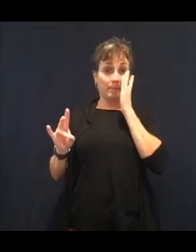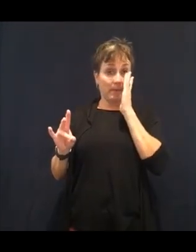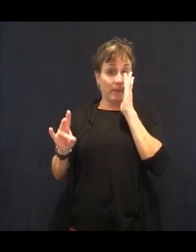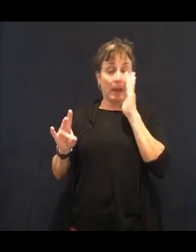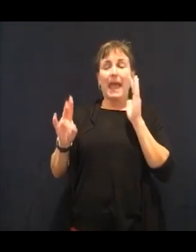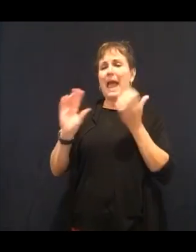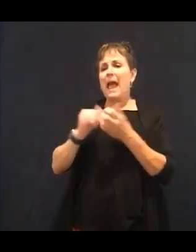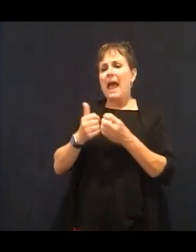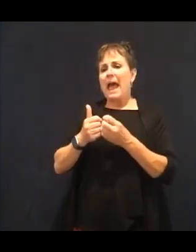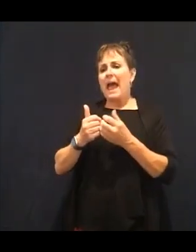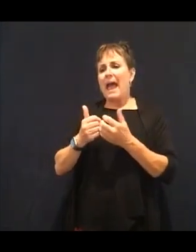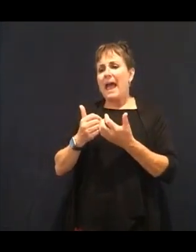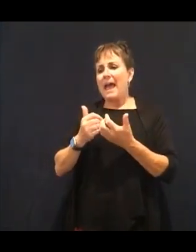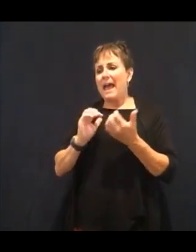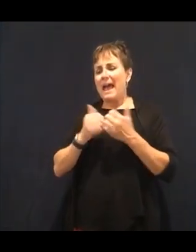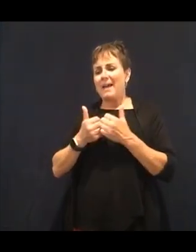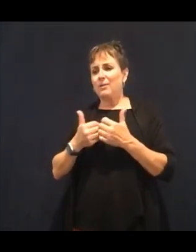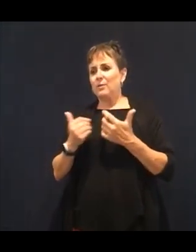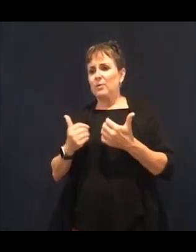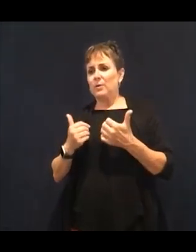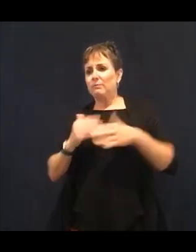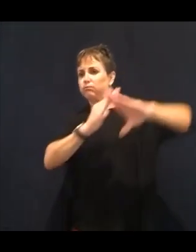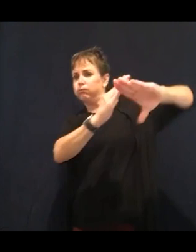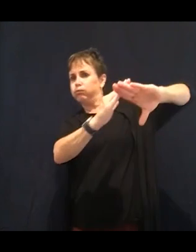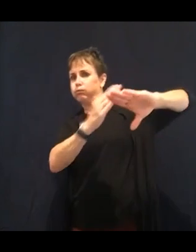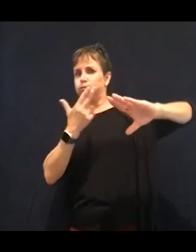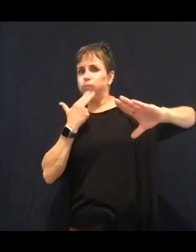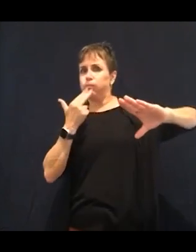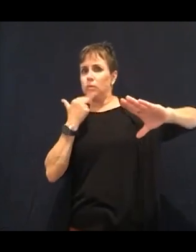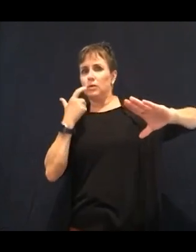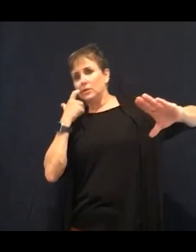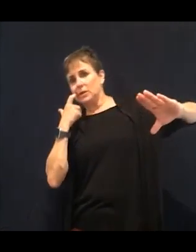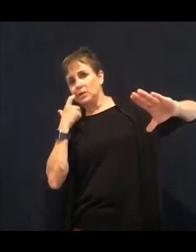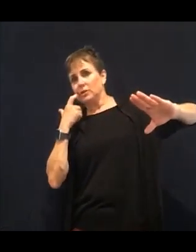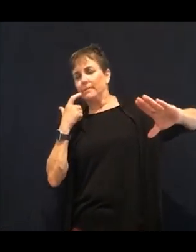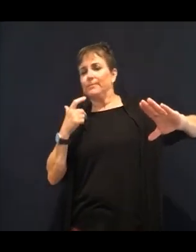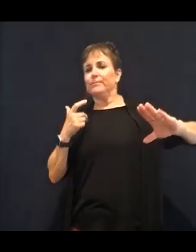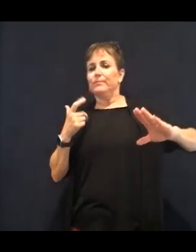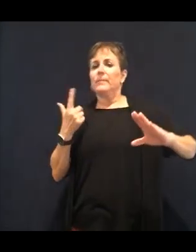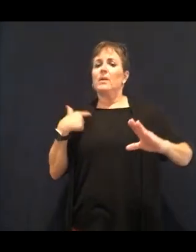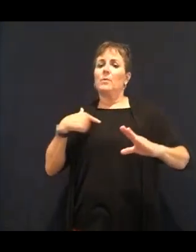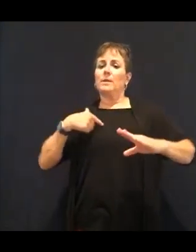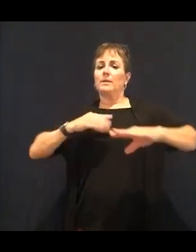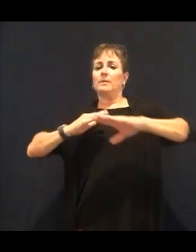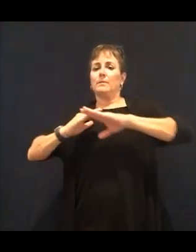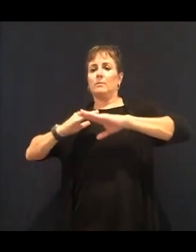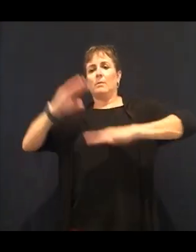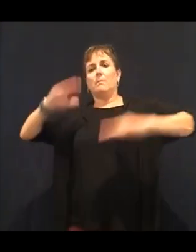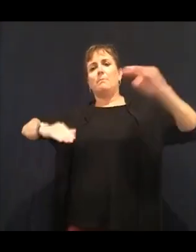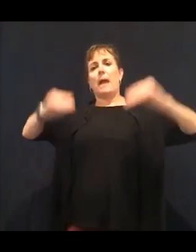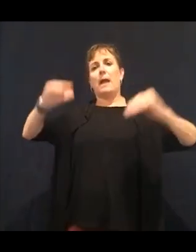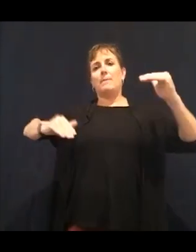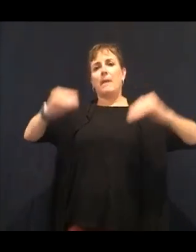We balance the pH levels in our body. And this picture here